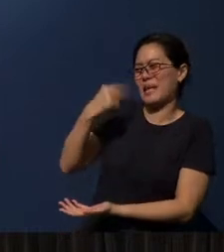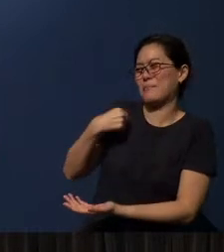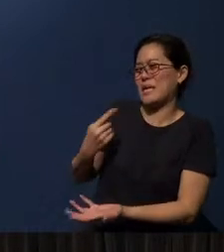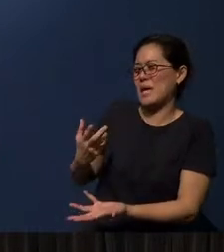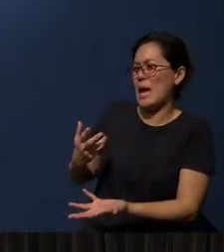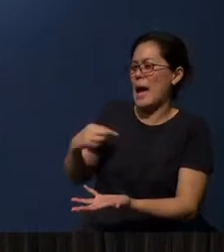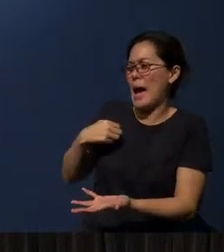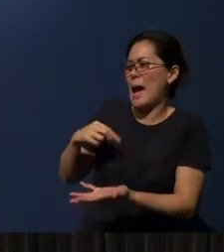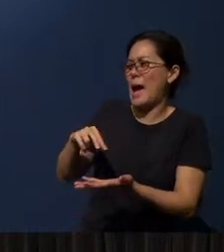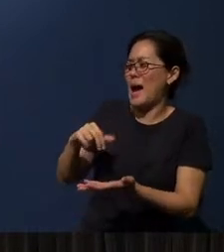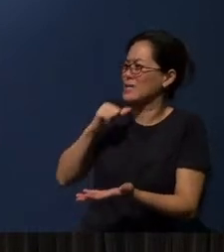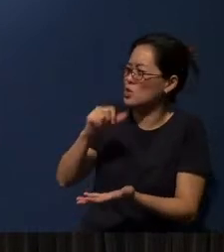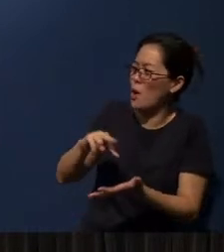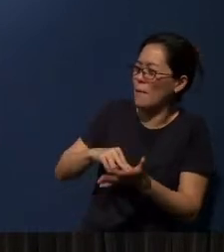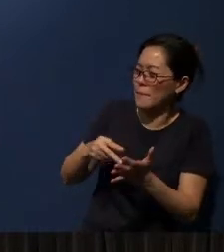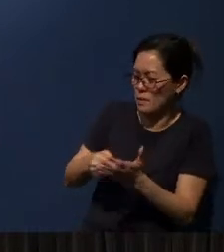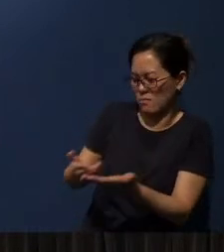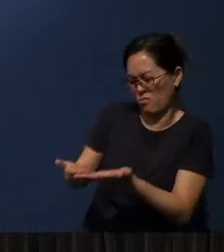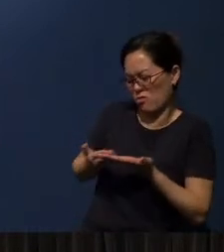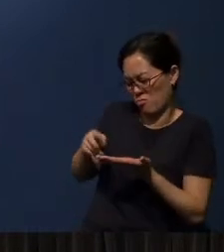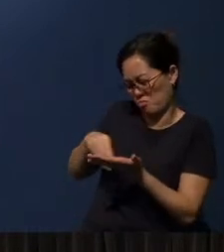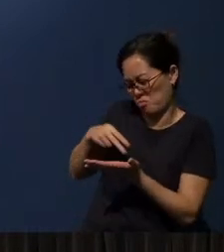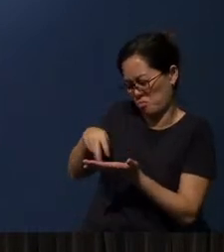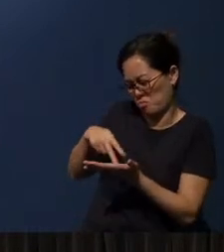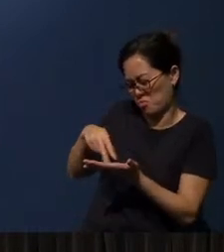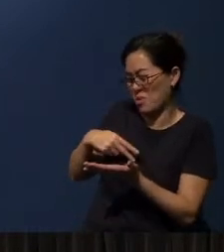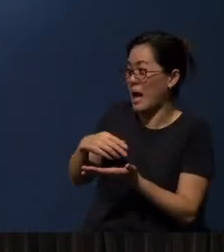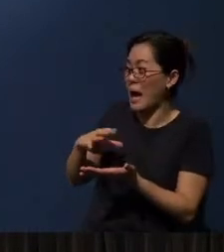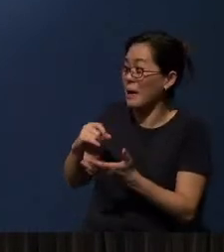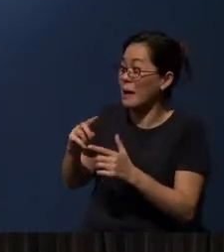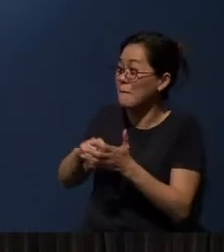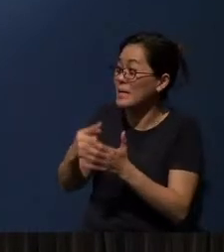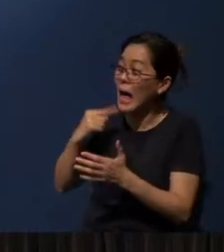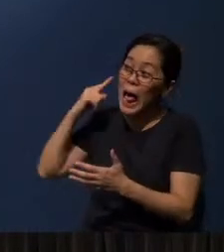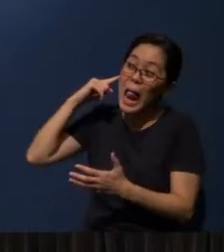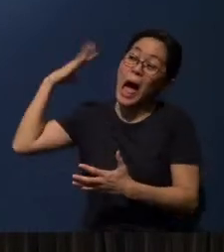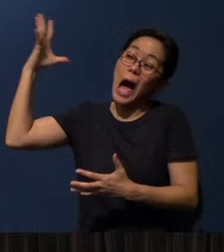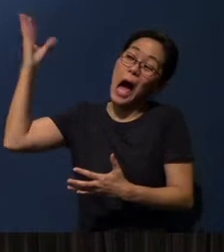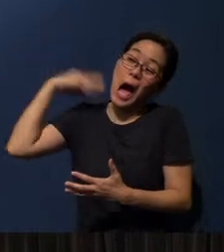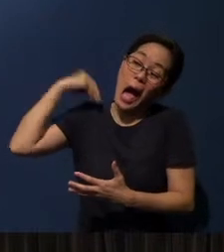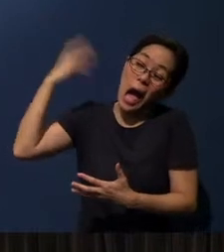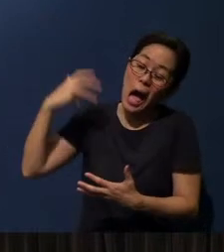No, I don't mean… you know, I mean, like, out loud, that God would speak out loud to me.”